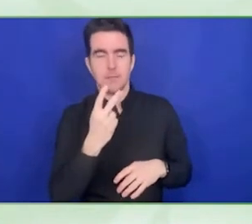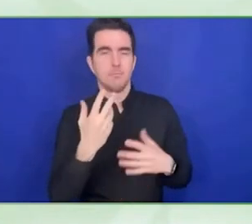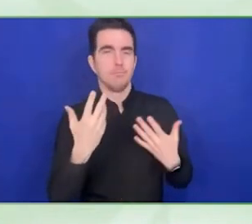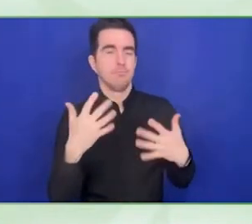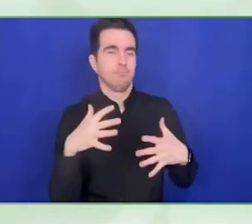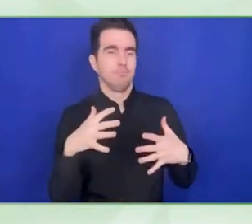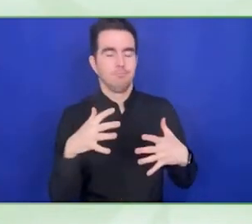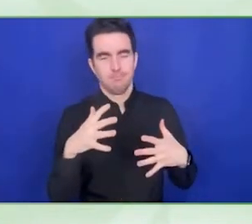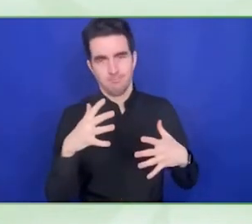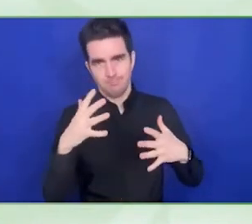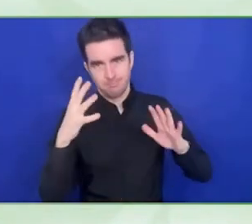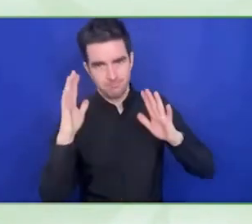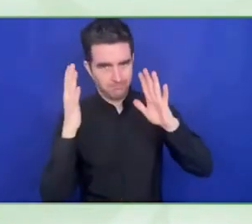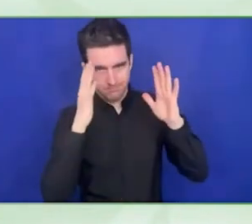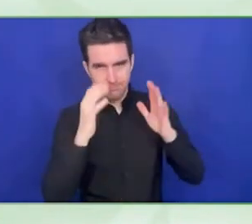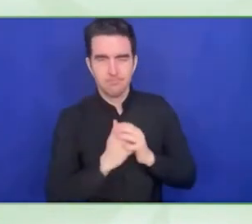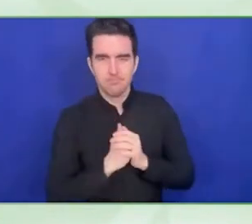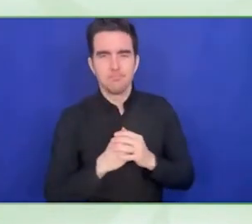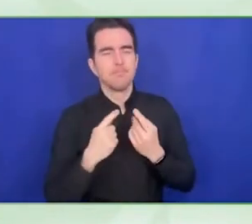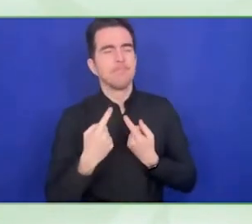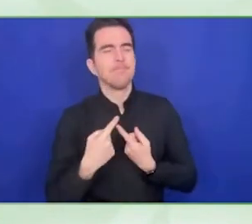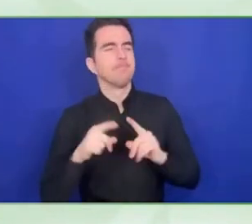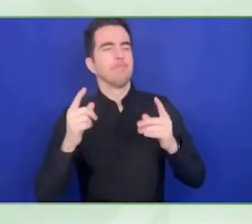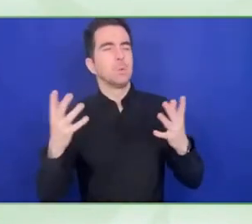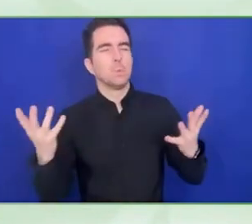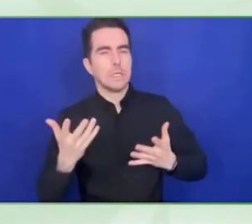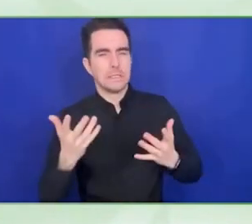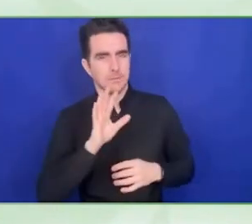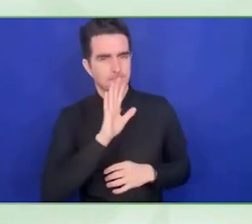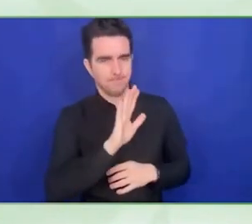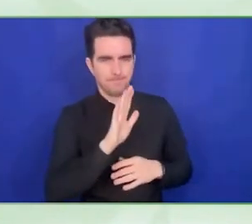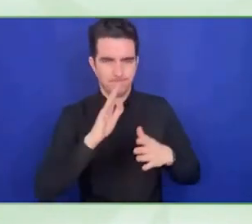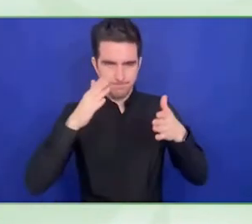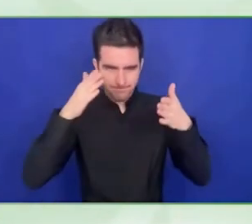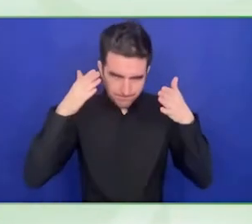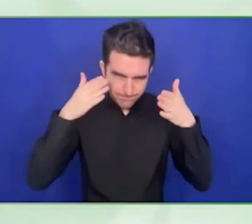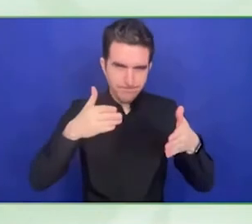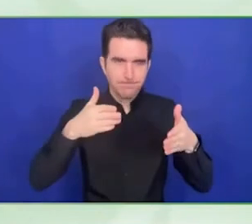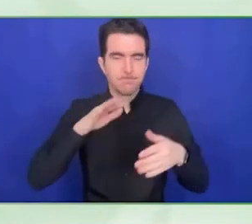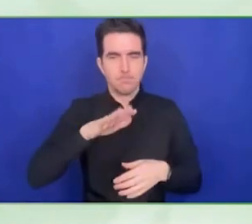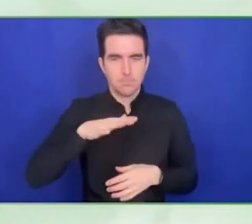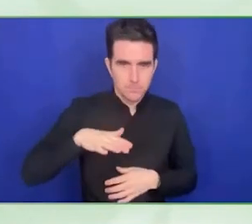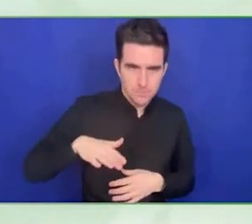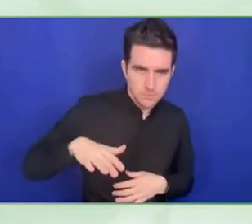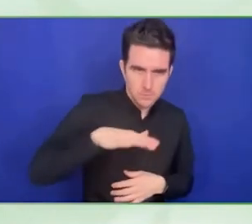which has scholarship programming which is honestly very important in building capacity.